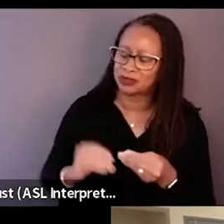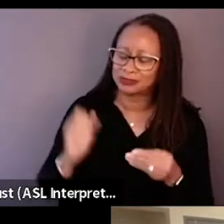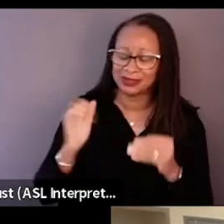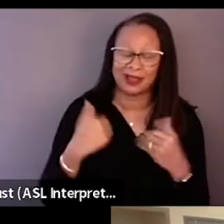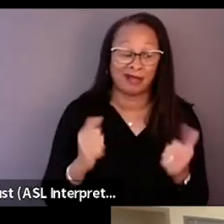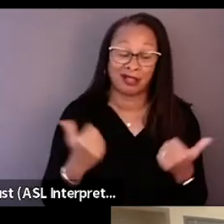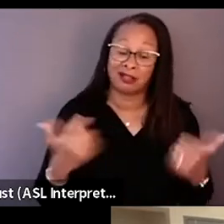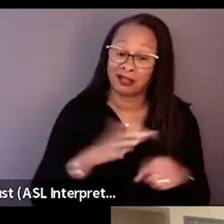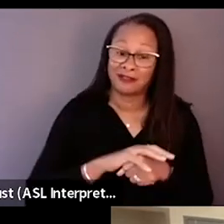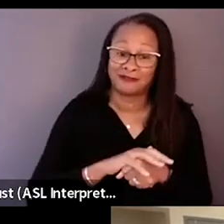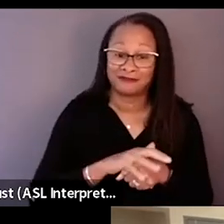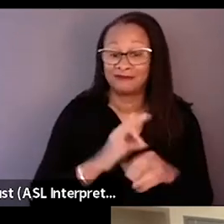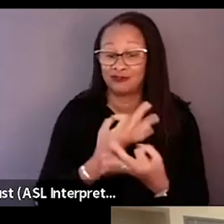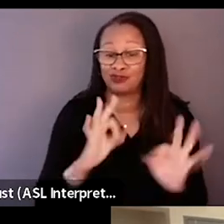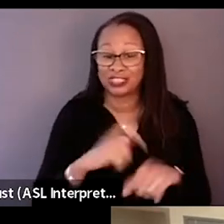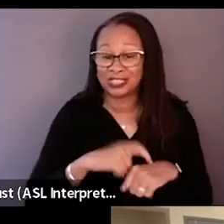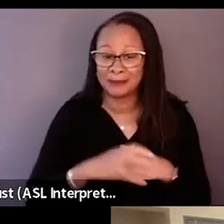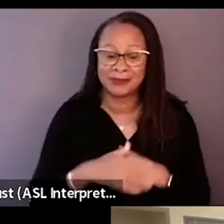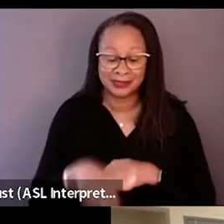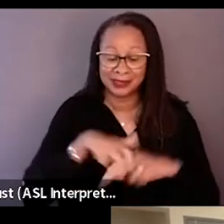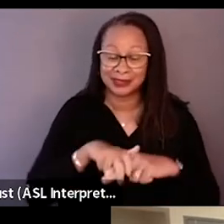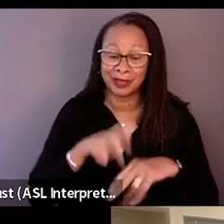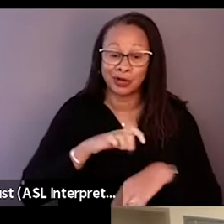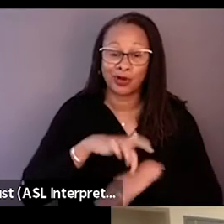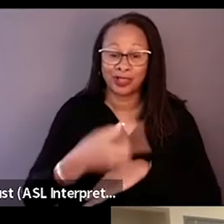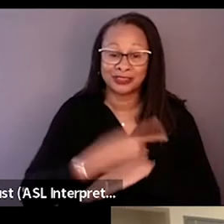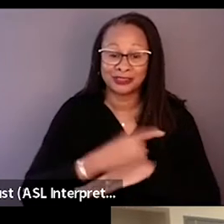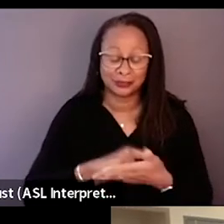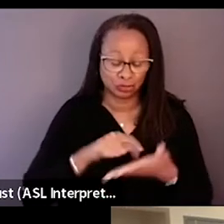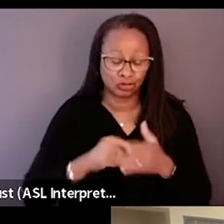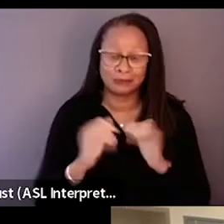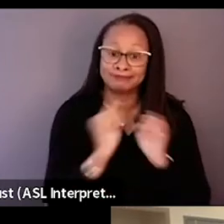and I just sat down in the early days of the pandemic and just began to interview my parents,